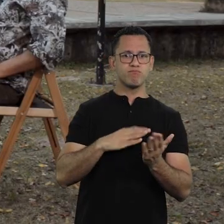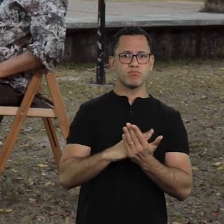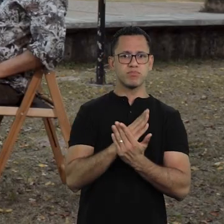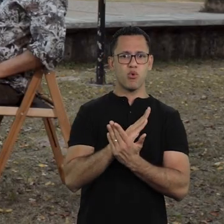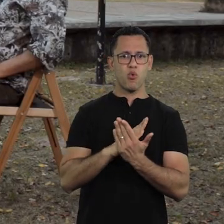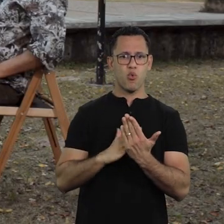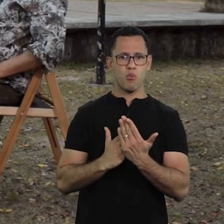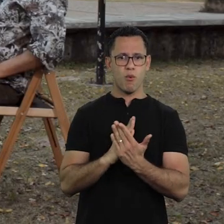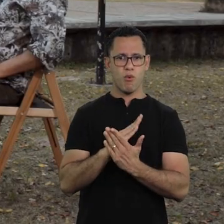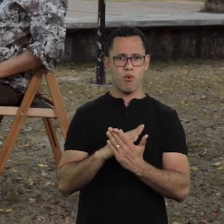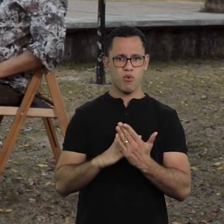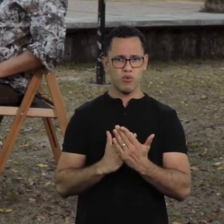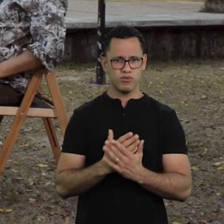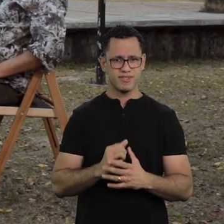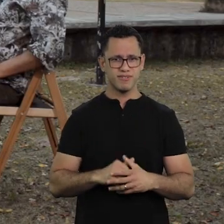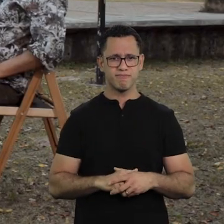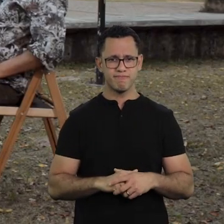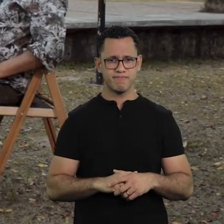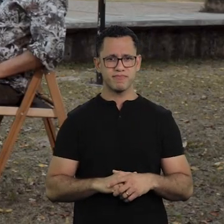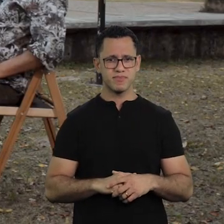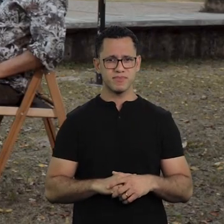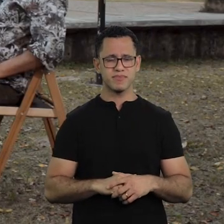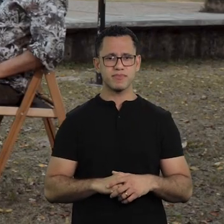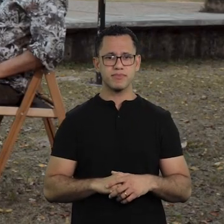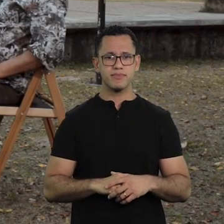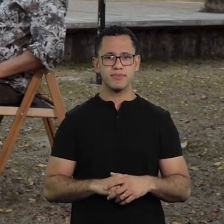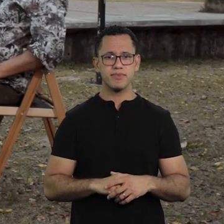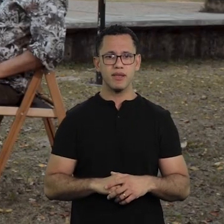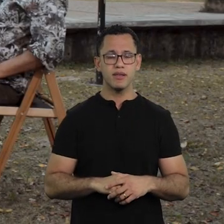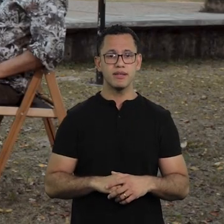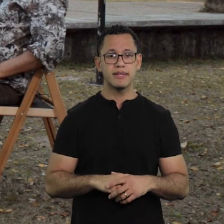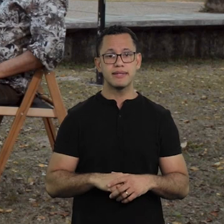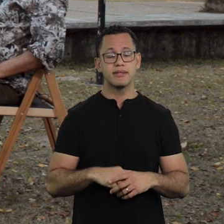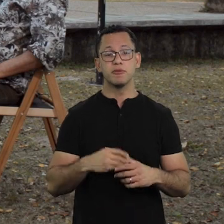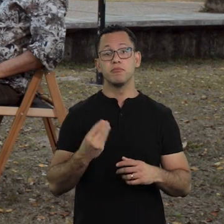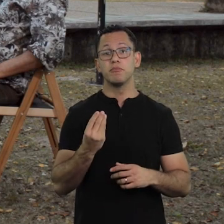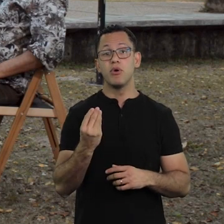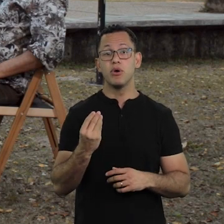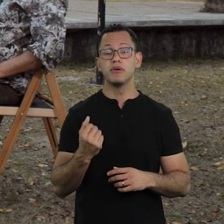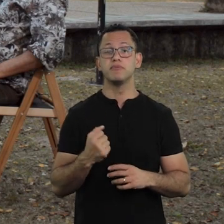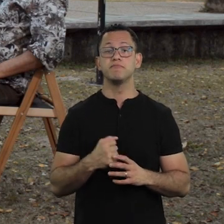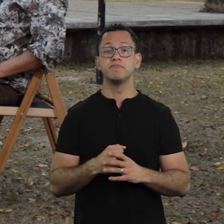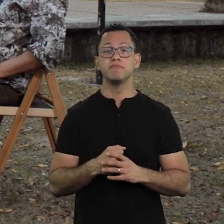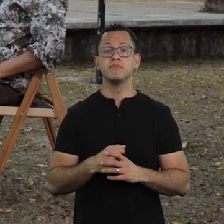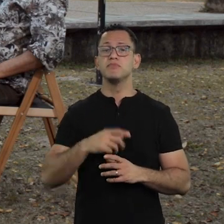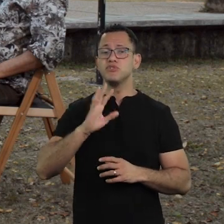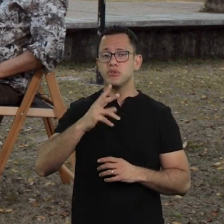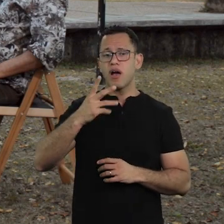And there is also our repertoire,